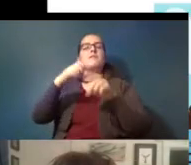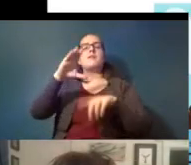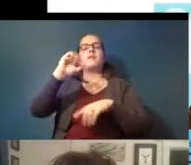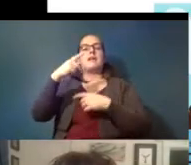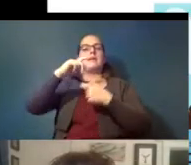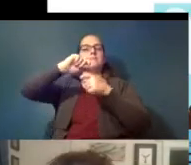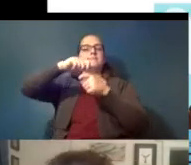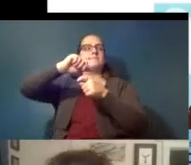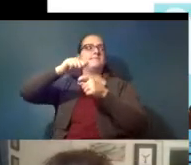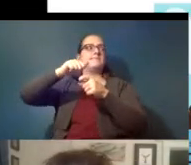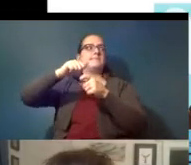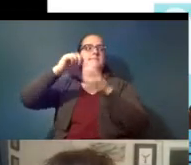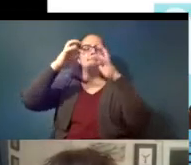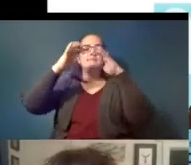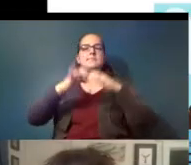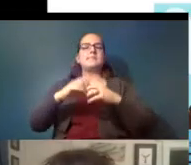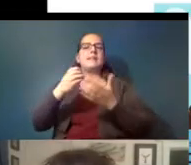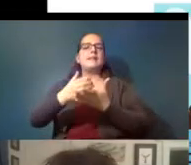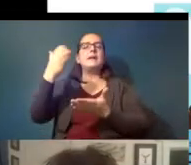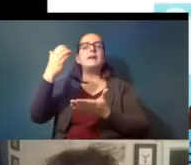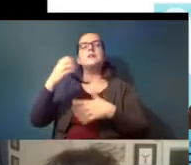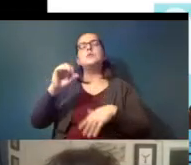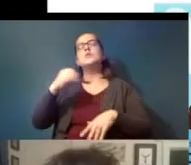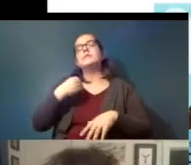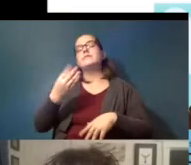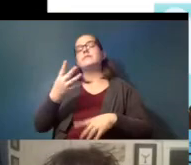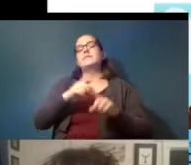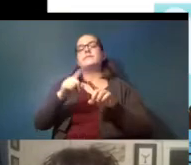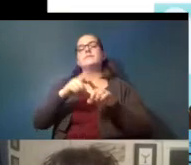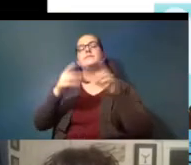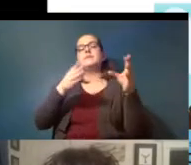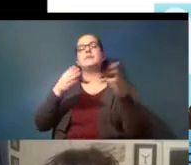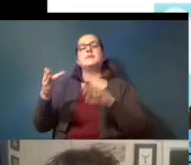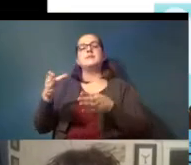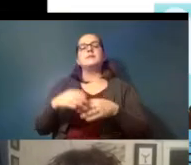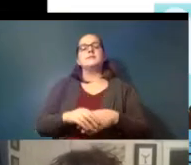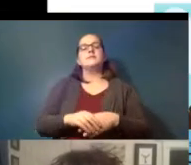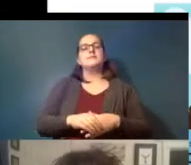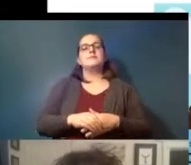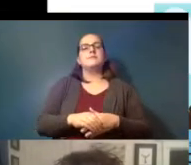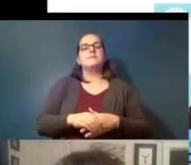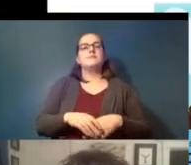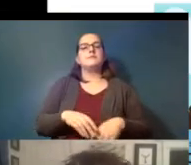falling into the bottle and so there's a couple different ways plastics could be getting in there so you know have your um